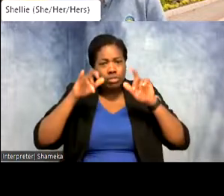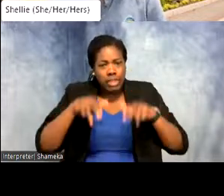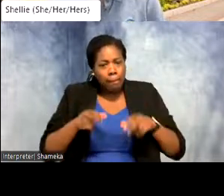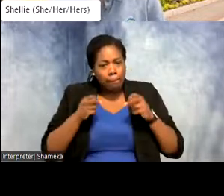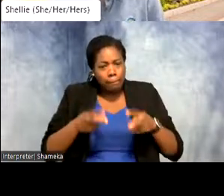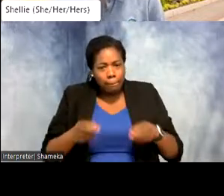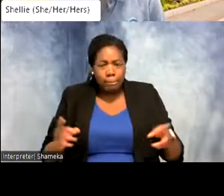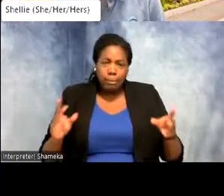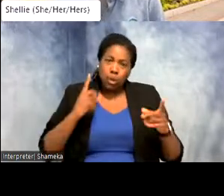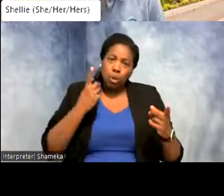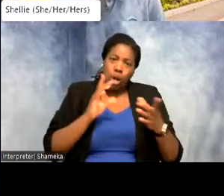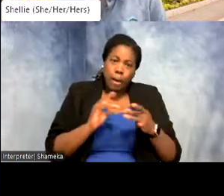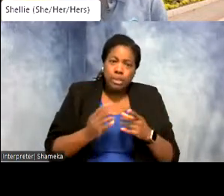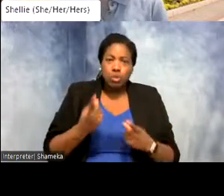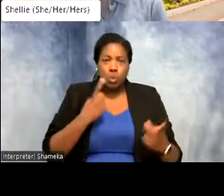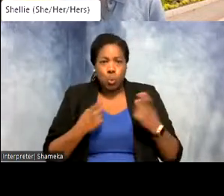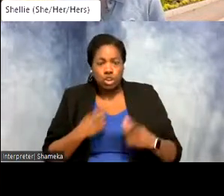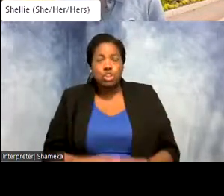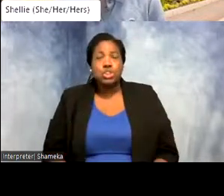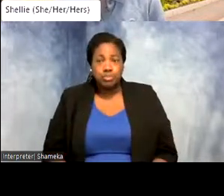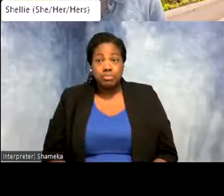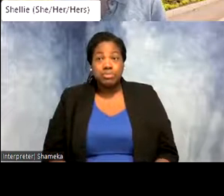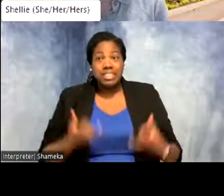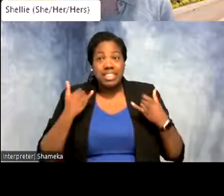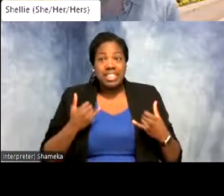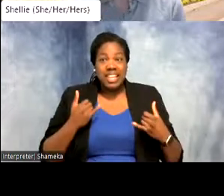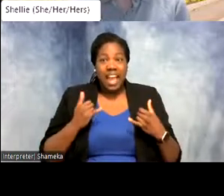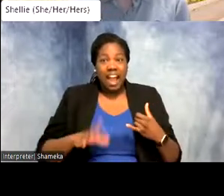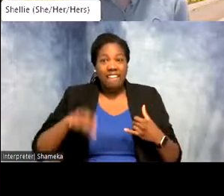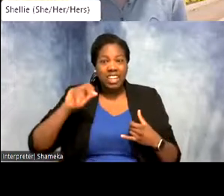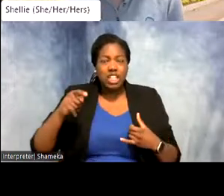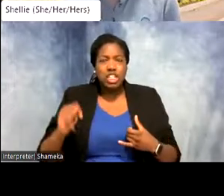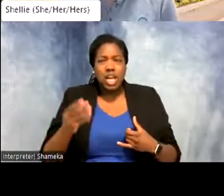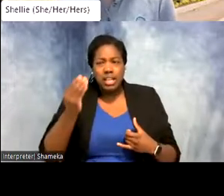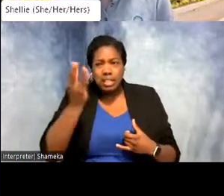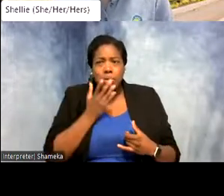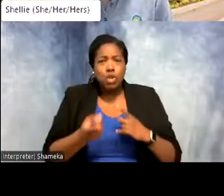answers to our questions. Now I want you to find the chat and tell me where you are joining us